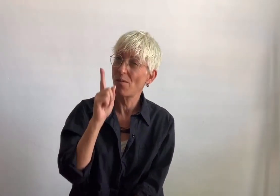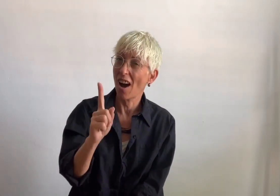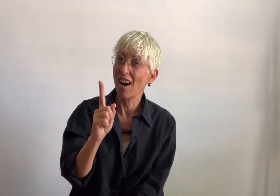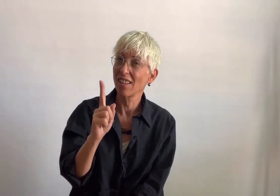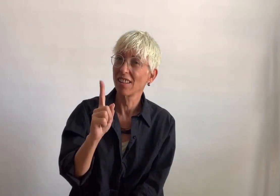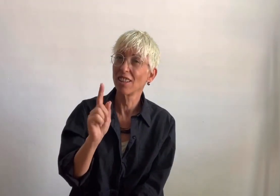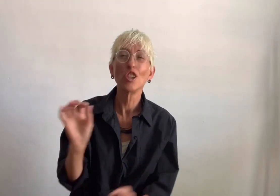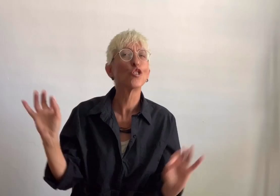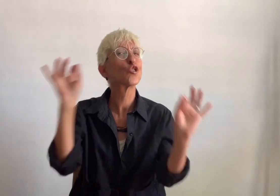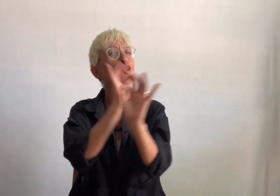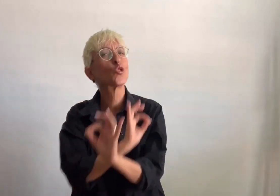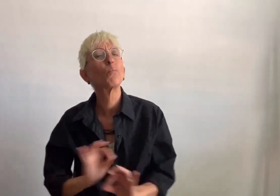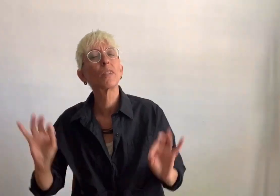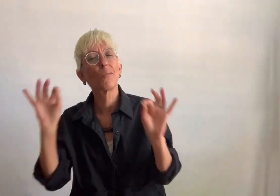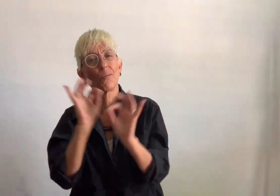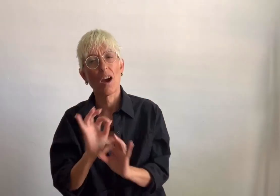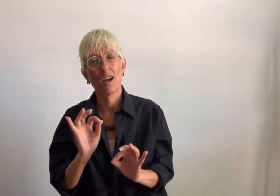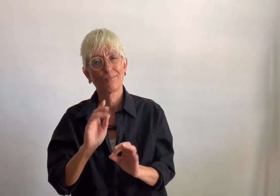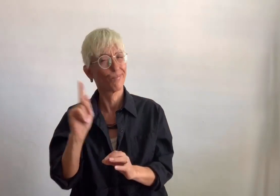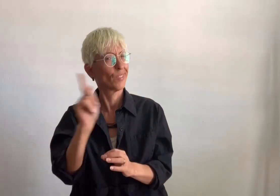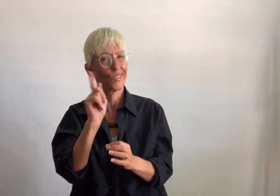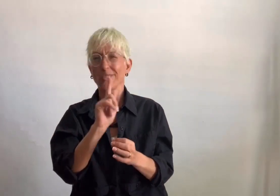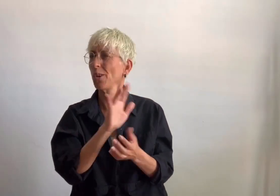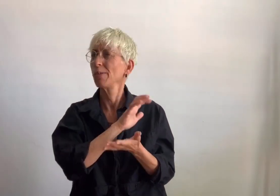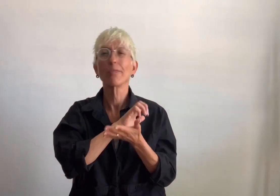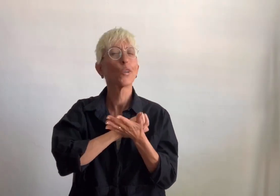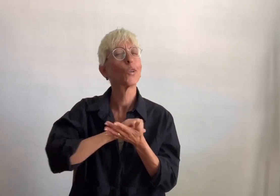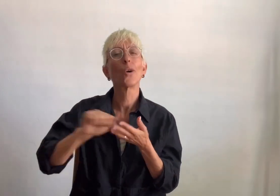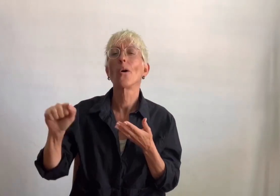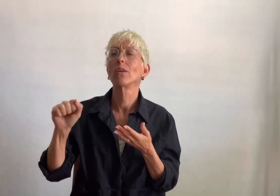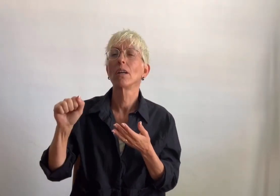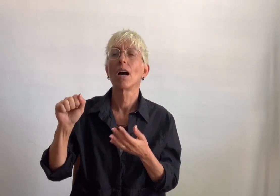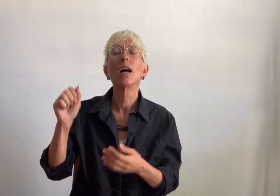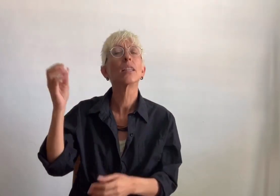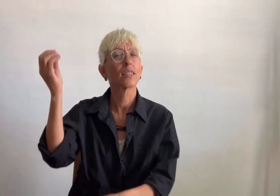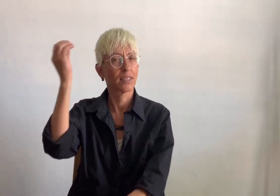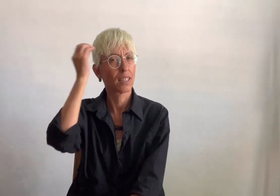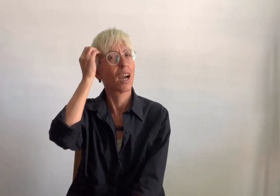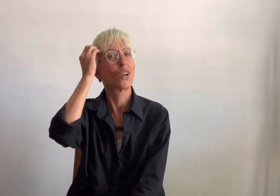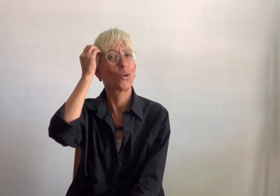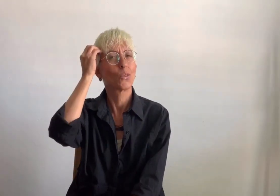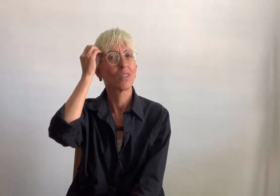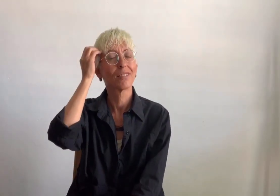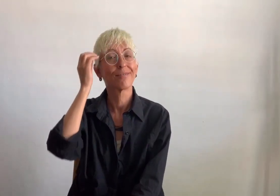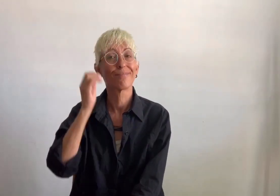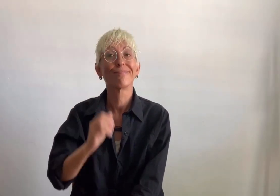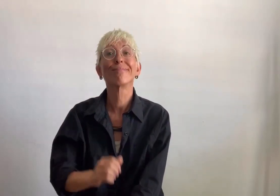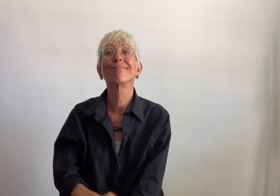But nothing will be erased the memory